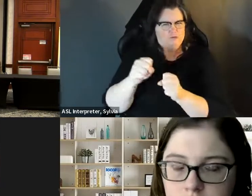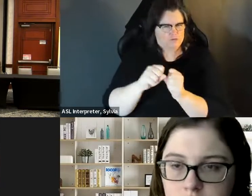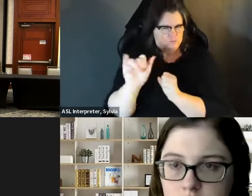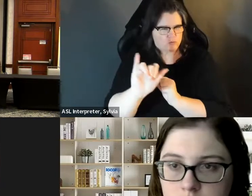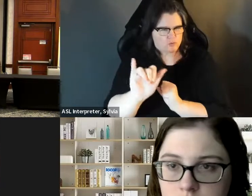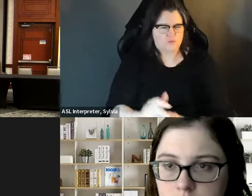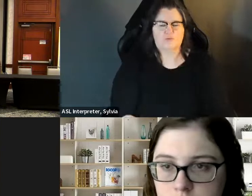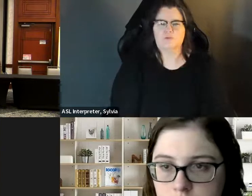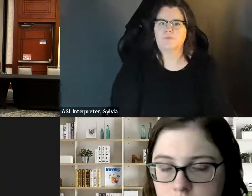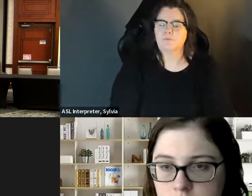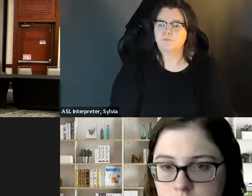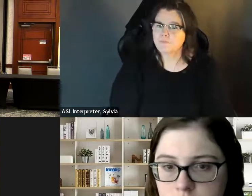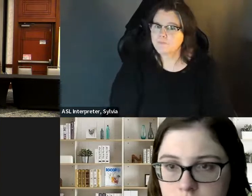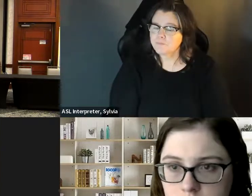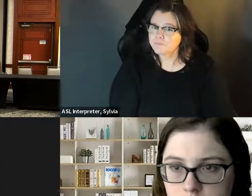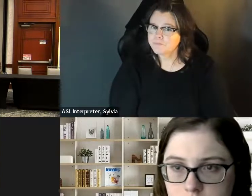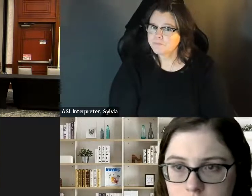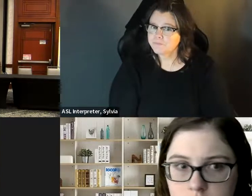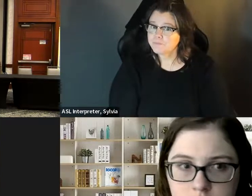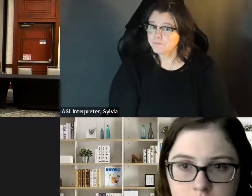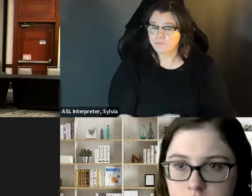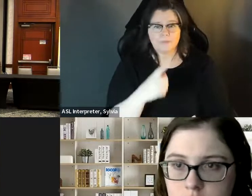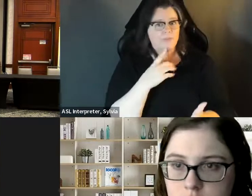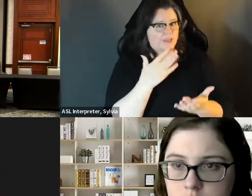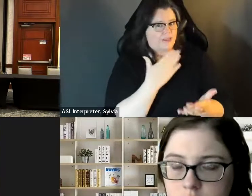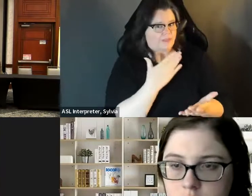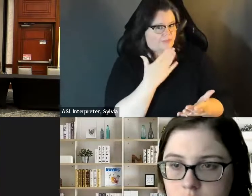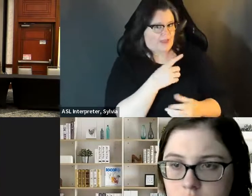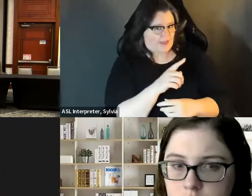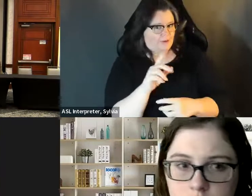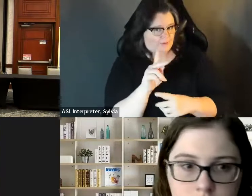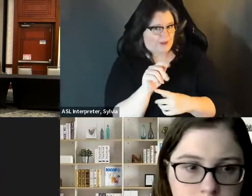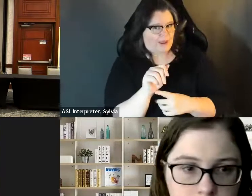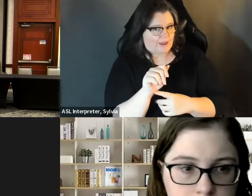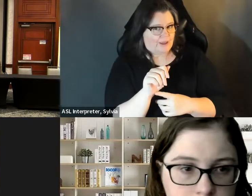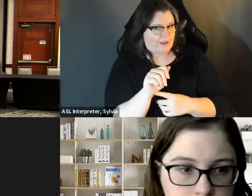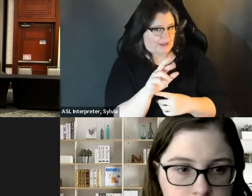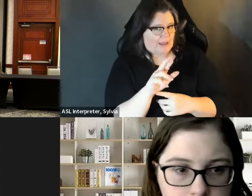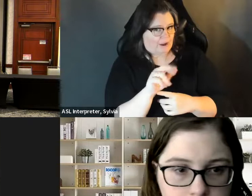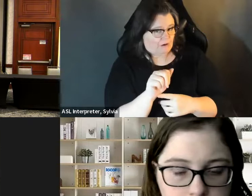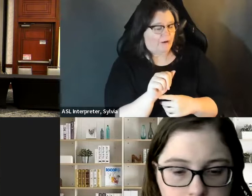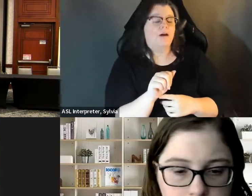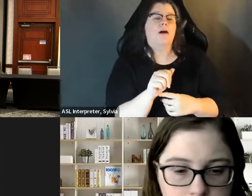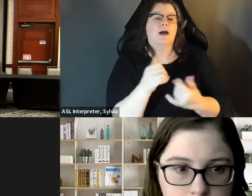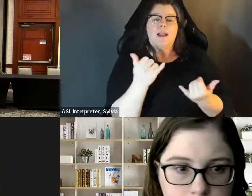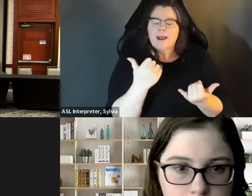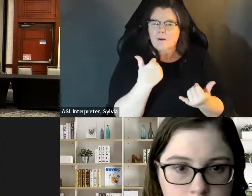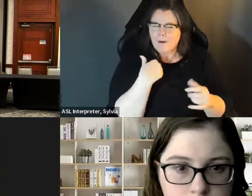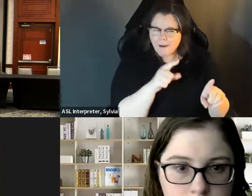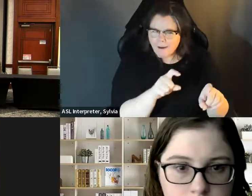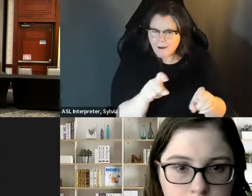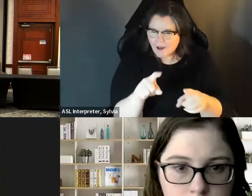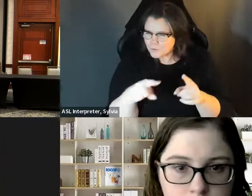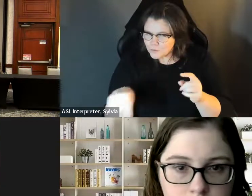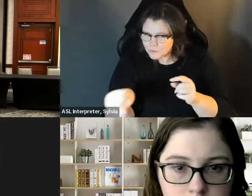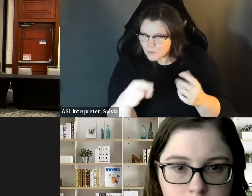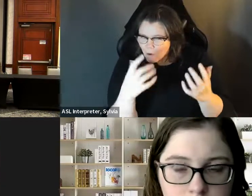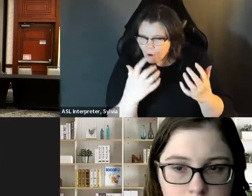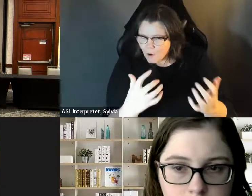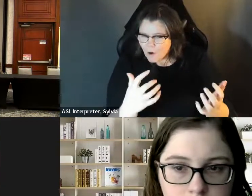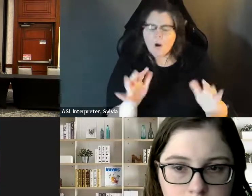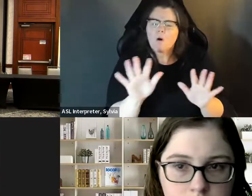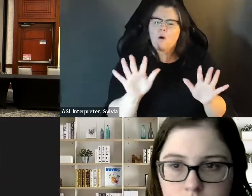Thank you, Carolyn. We would like to ask audience to.